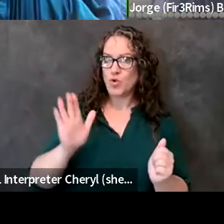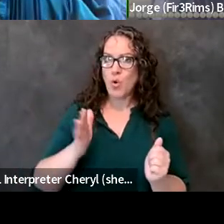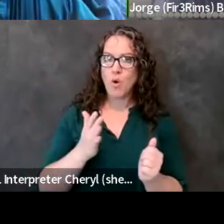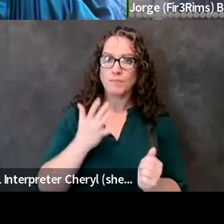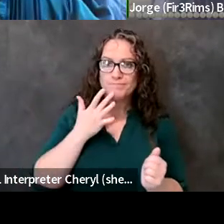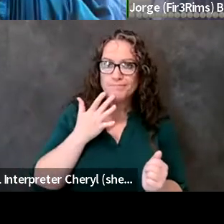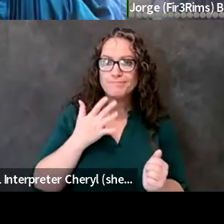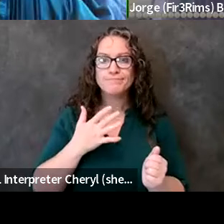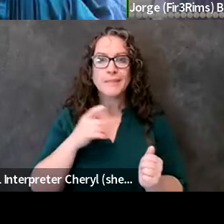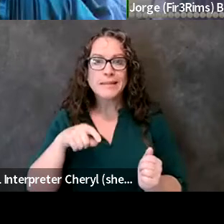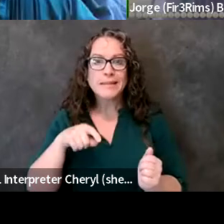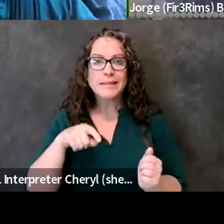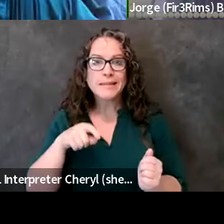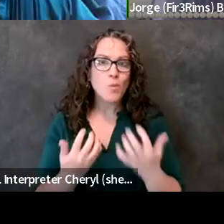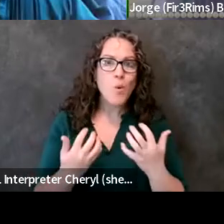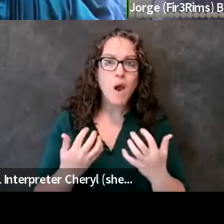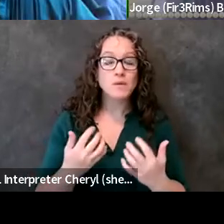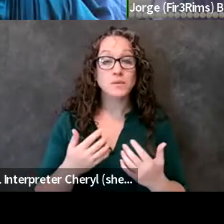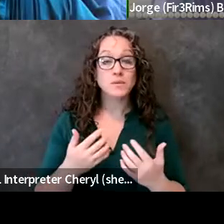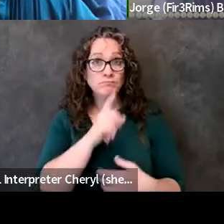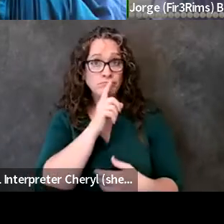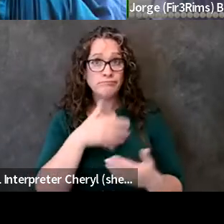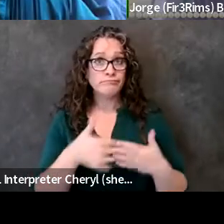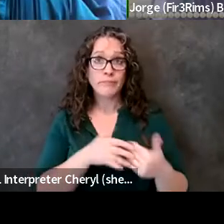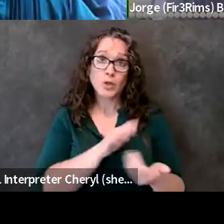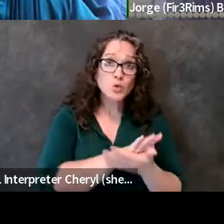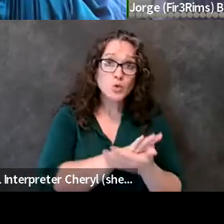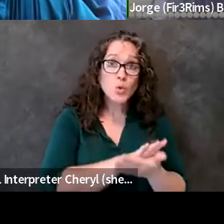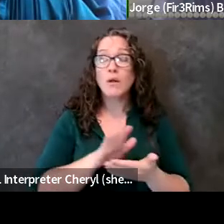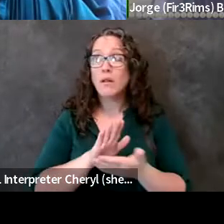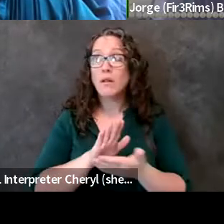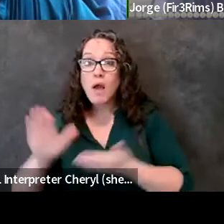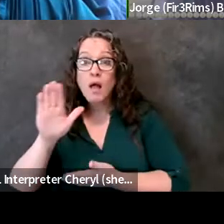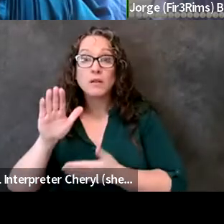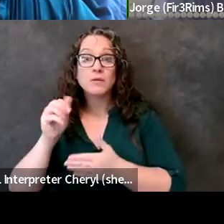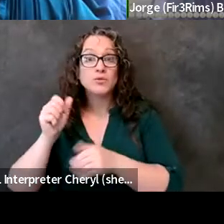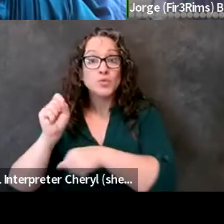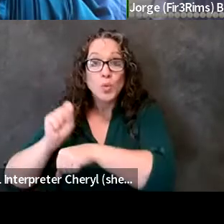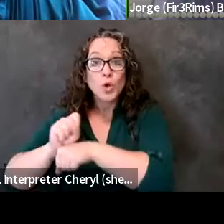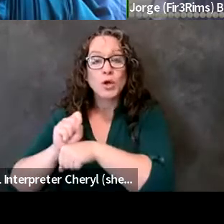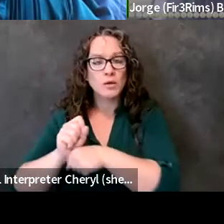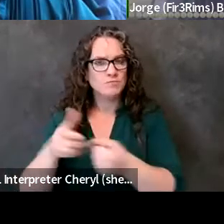the school environment the college environment the work environment it's very very important